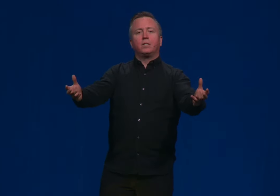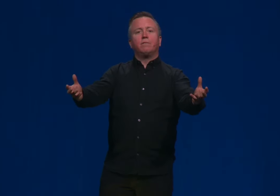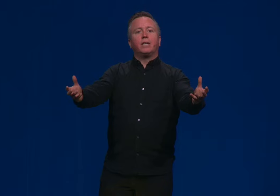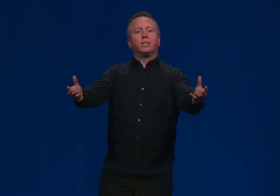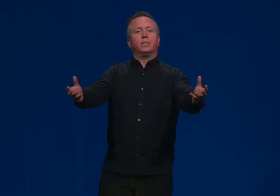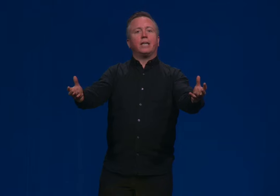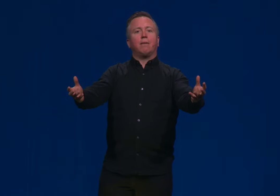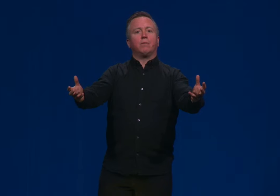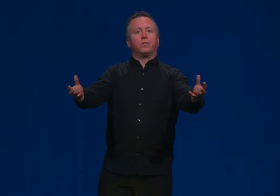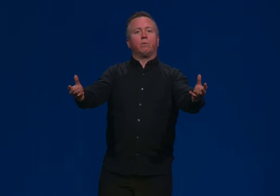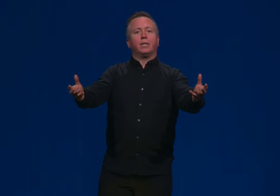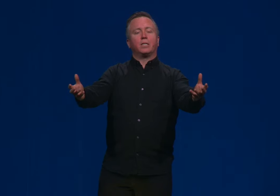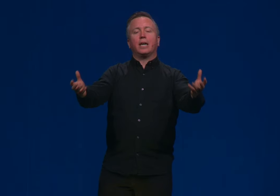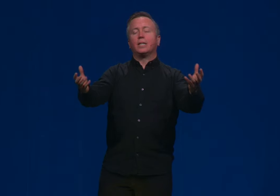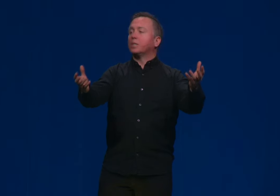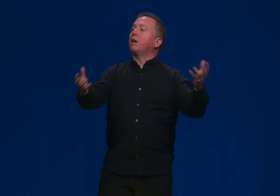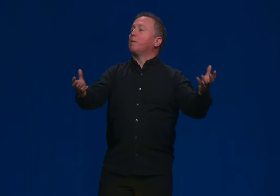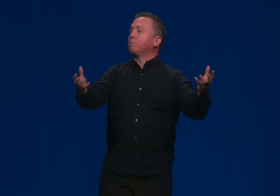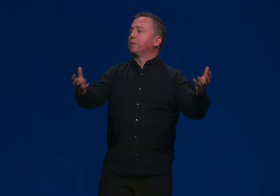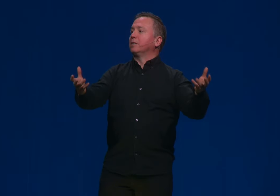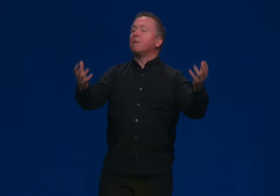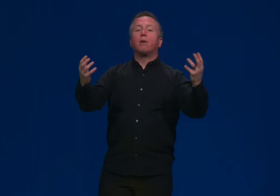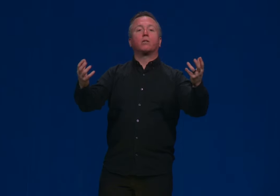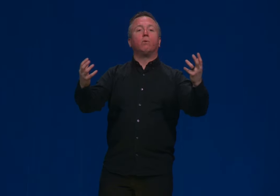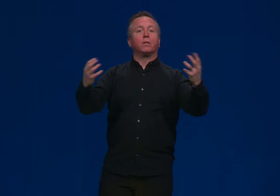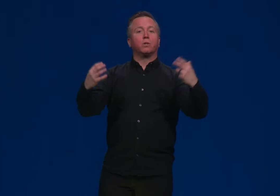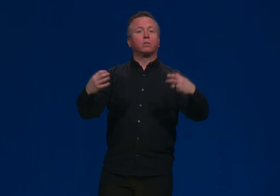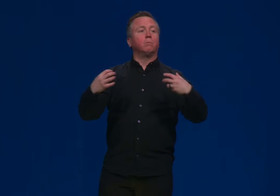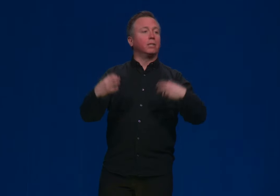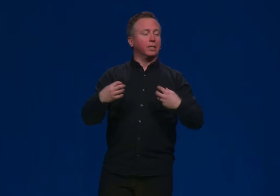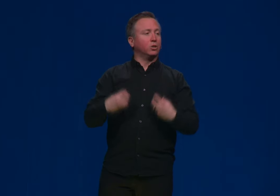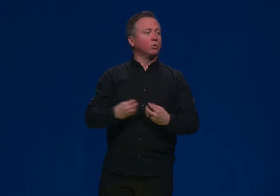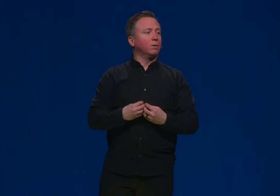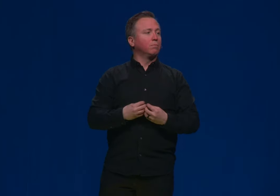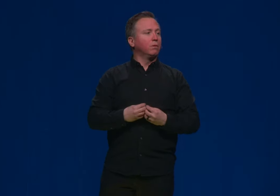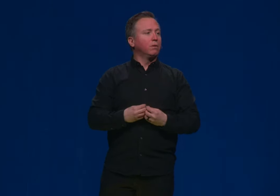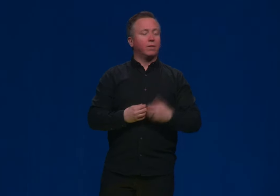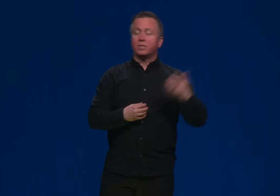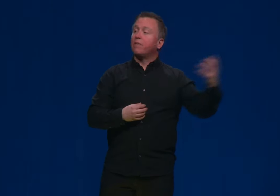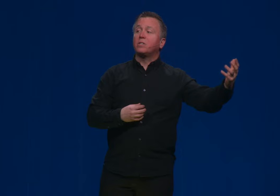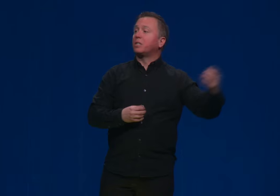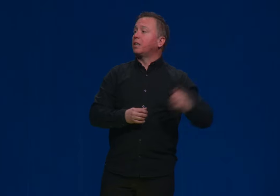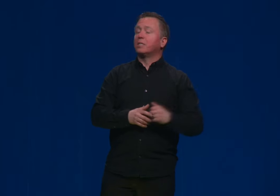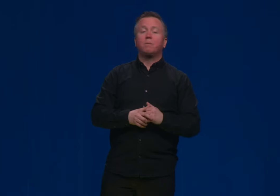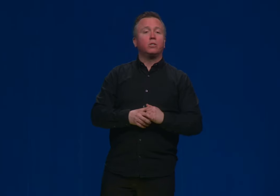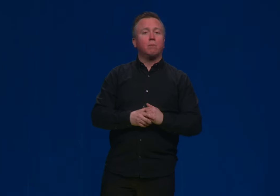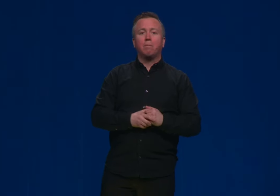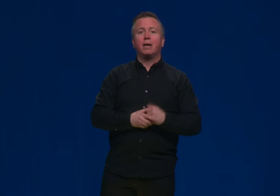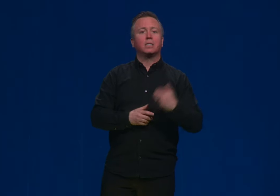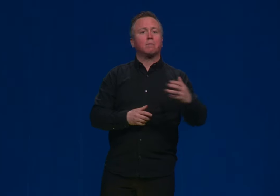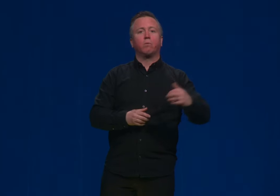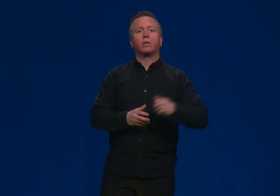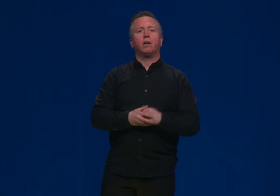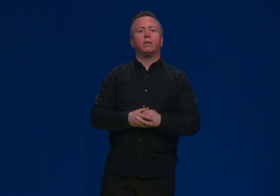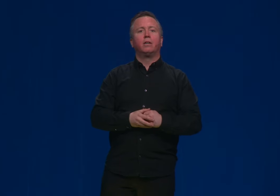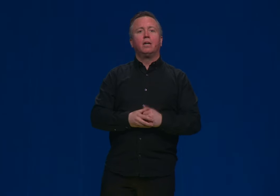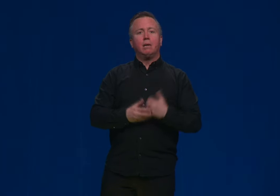This invitation to Sabbath is a way to say I can stop because I'm not the one that's ultimately in control. And this other six days I'm going to do my best and to work hard